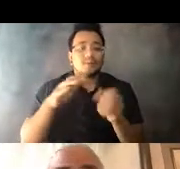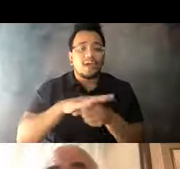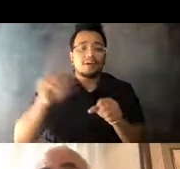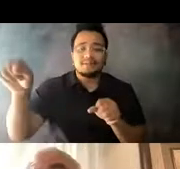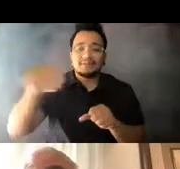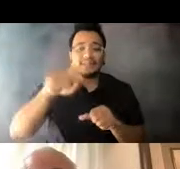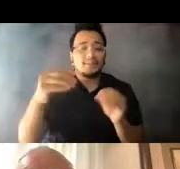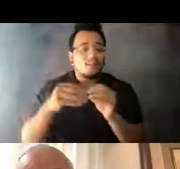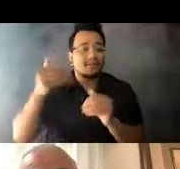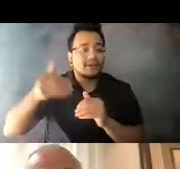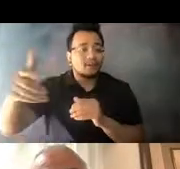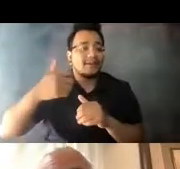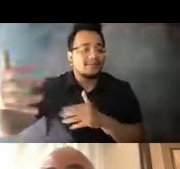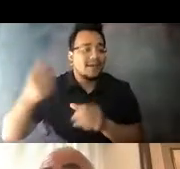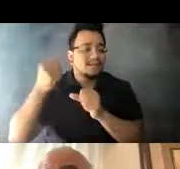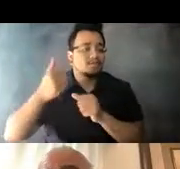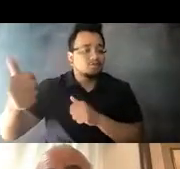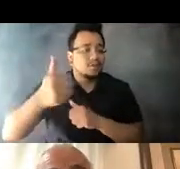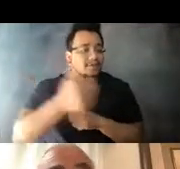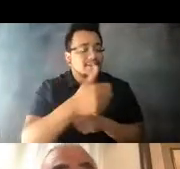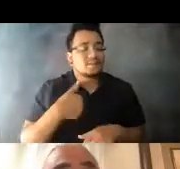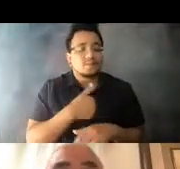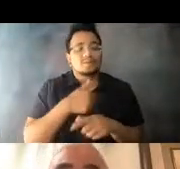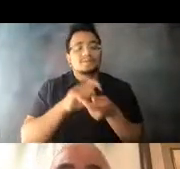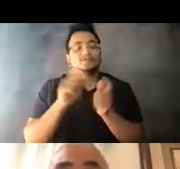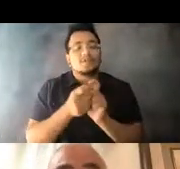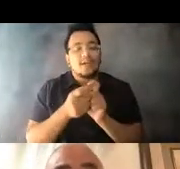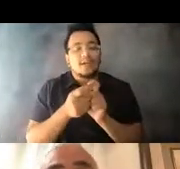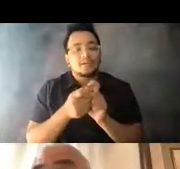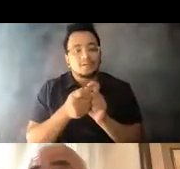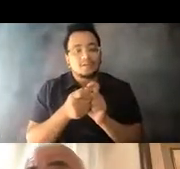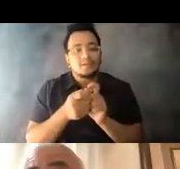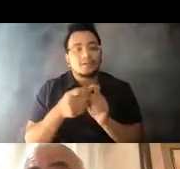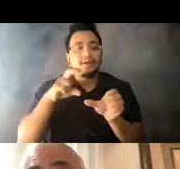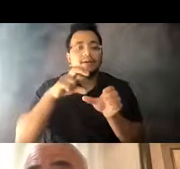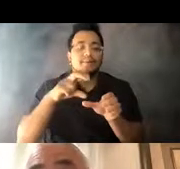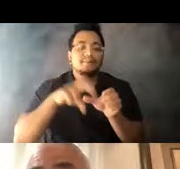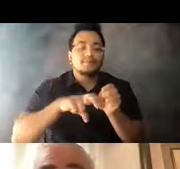14:36:38 We shifted operators from lesser-used express and overnight routes, some of which